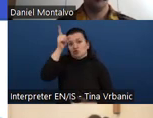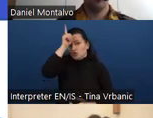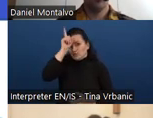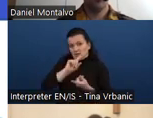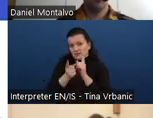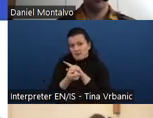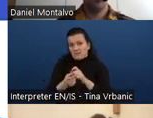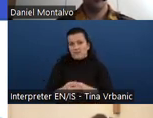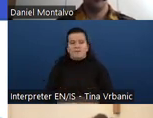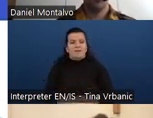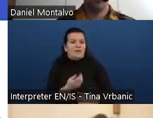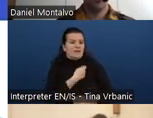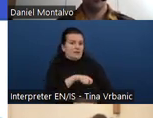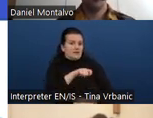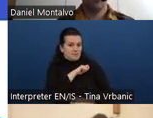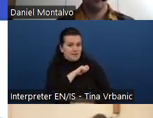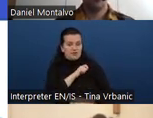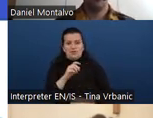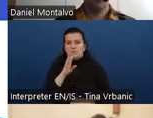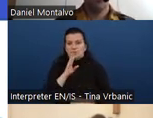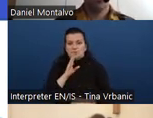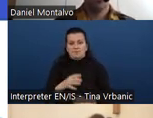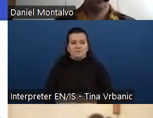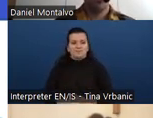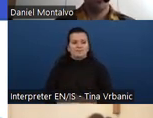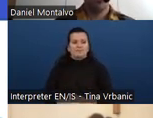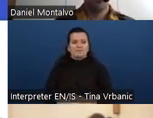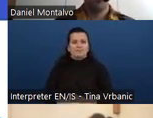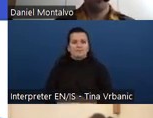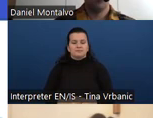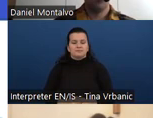(Speaking in a non English language).